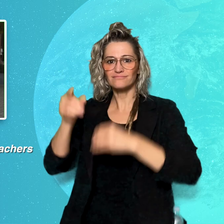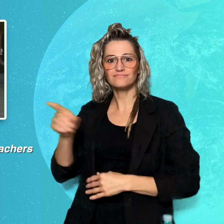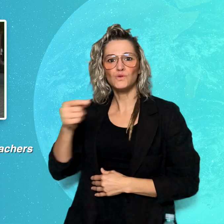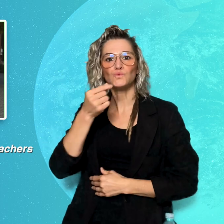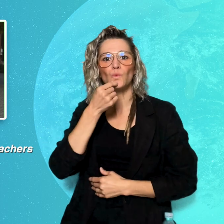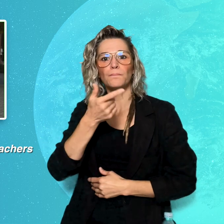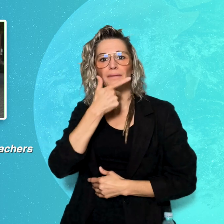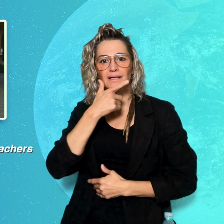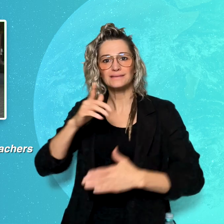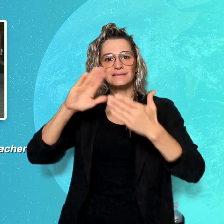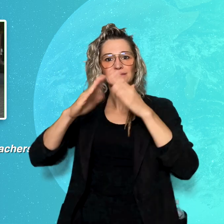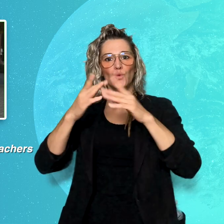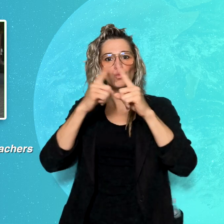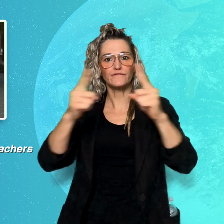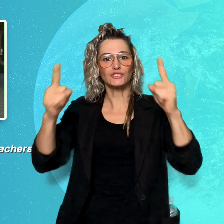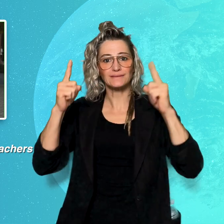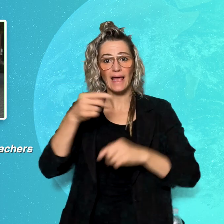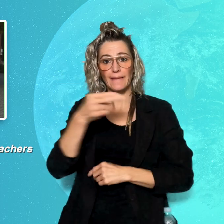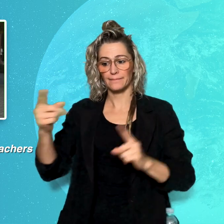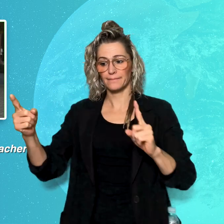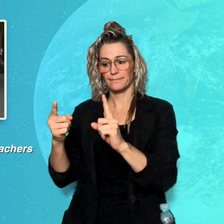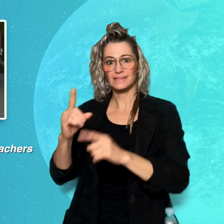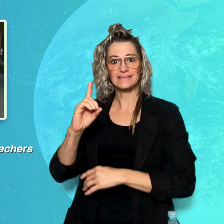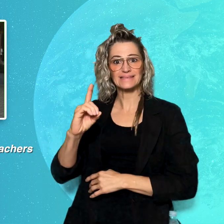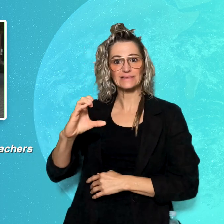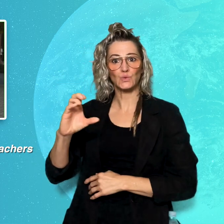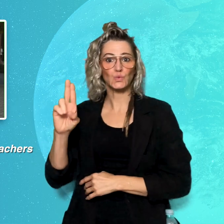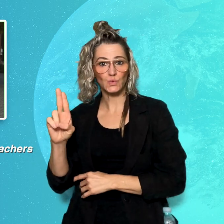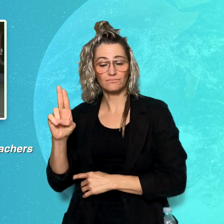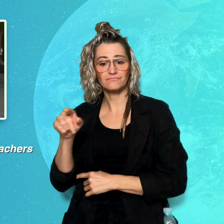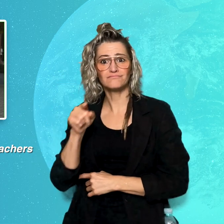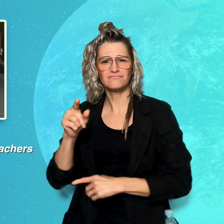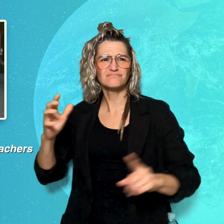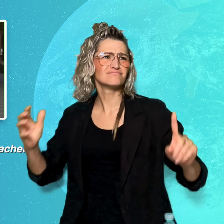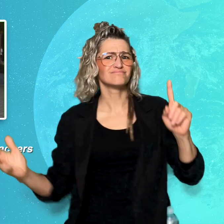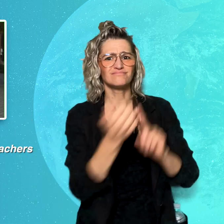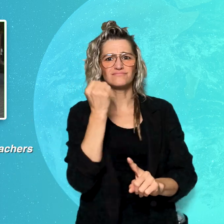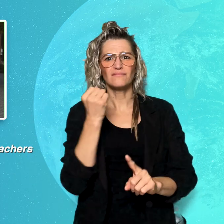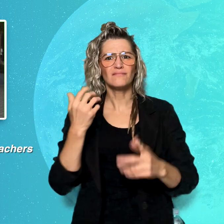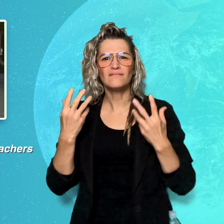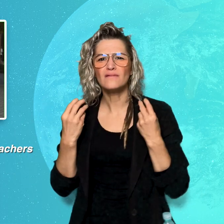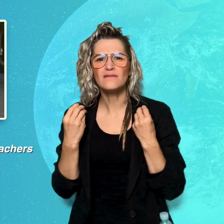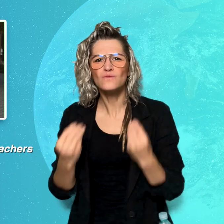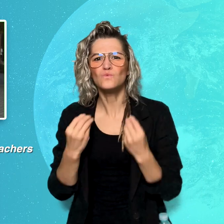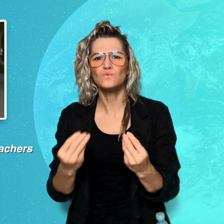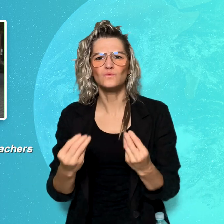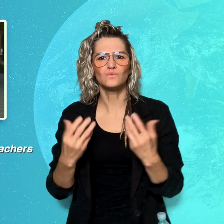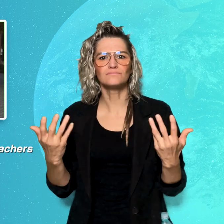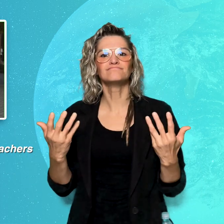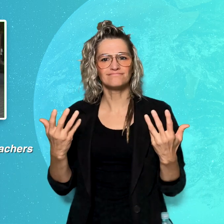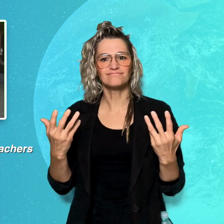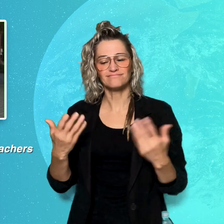(DCU). This achievement was made possible by a program introduced in 2019,